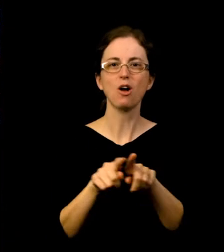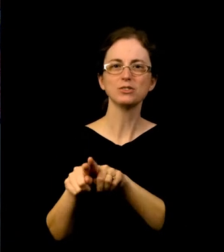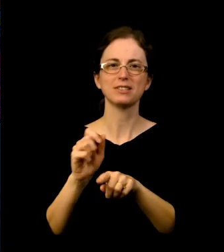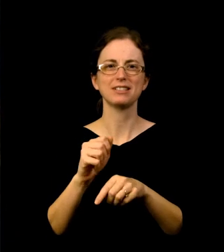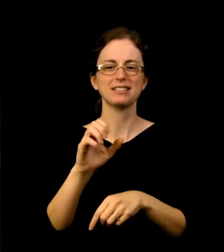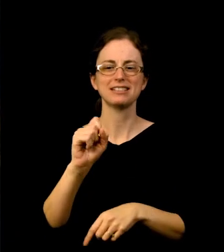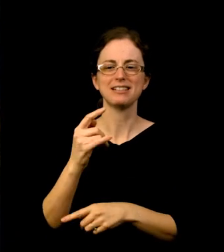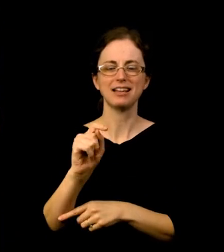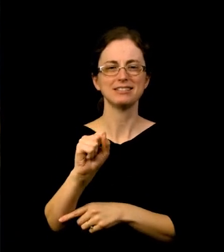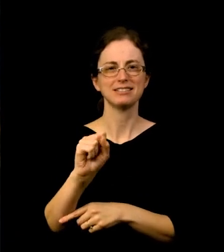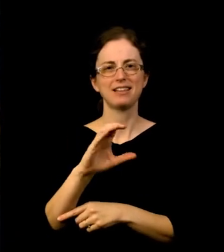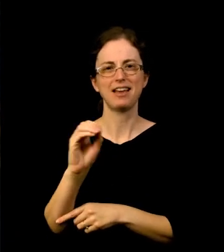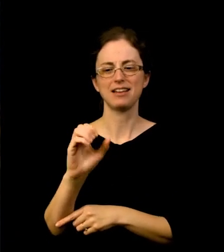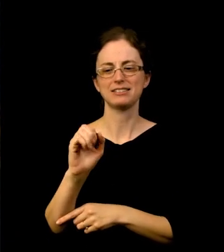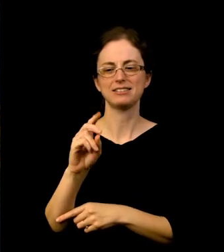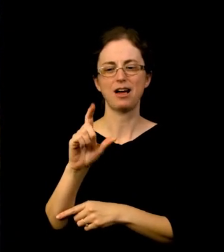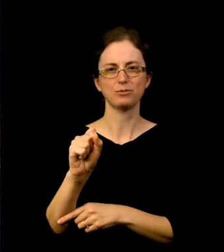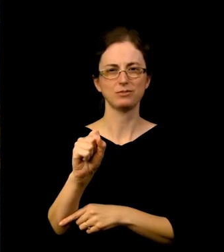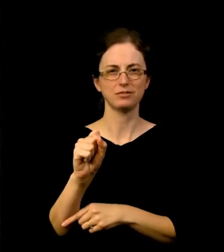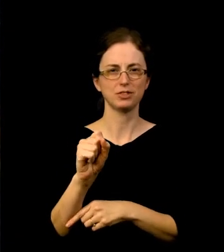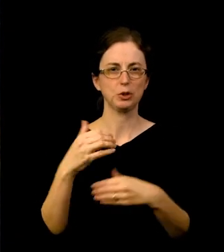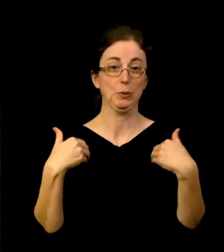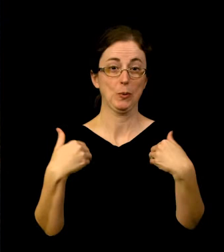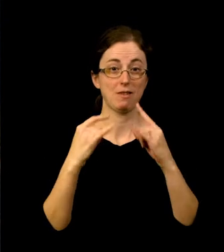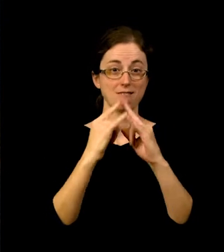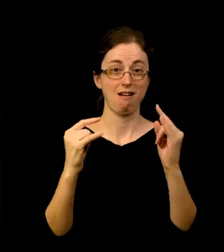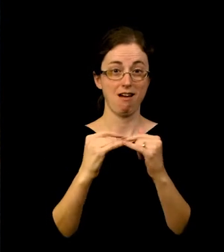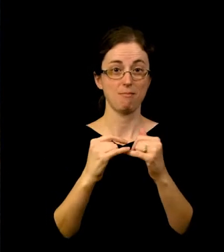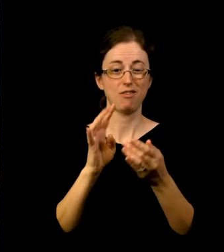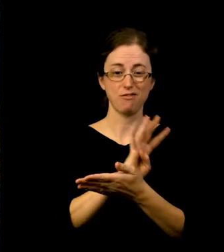It was a four week camp where the kids came in and they learned everything from video production,